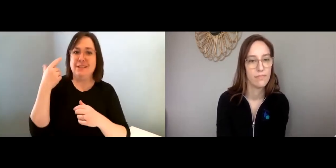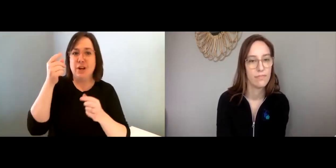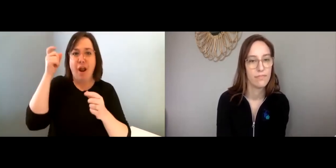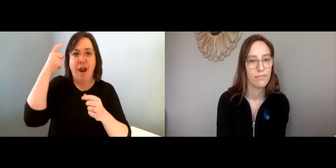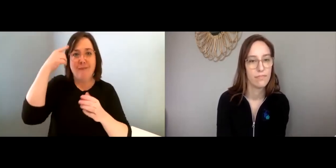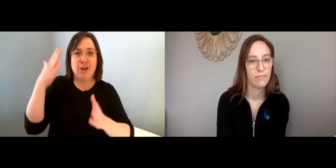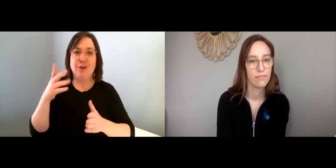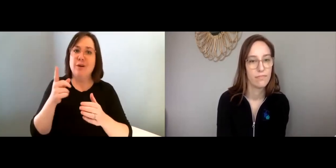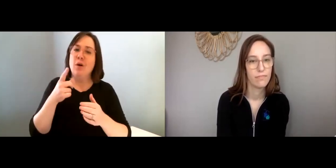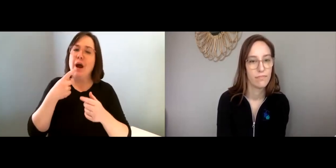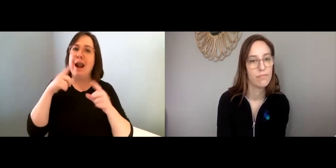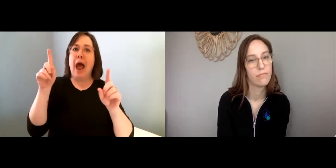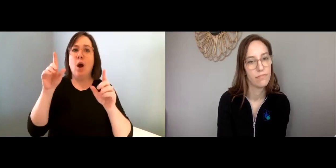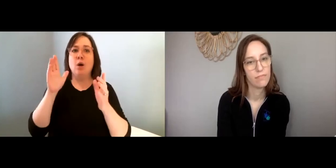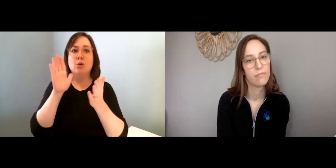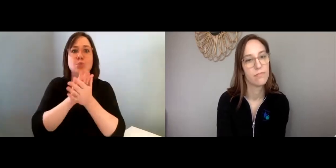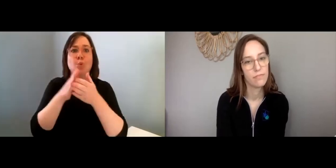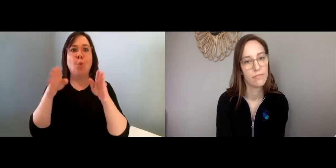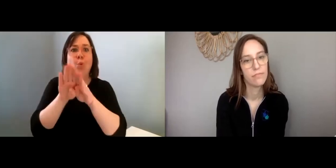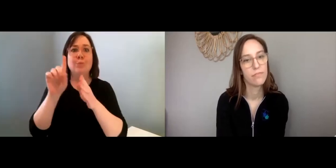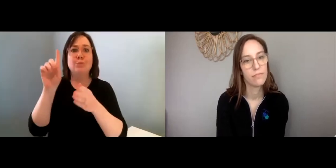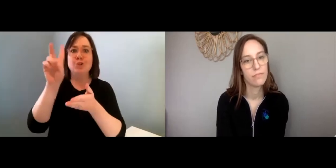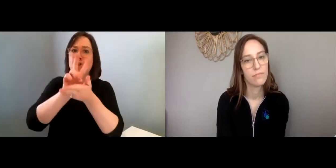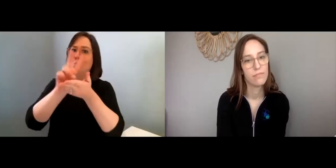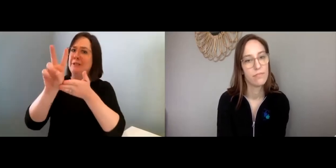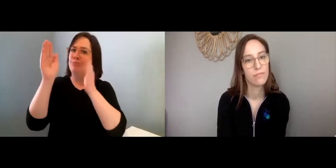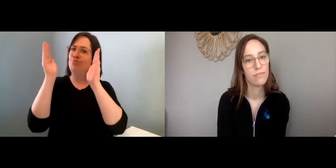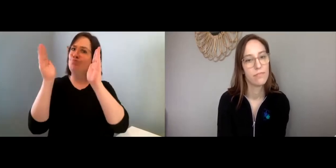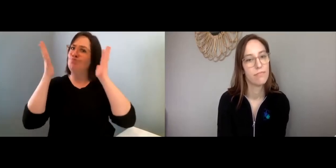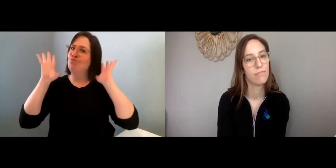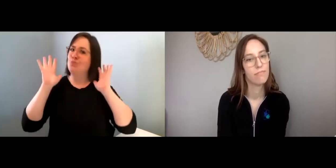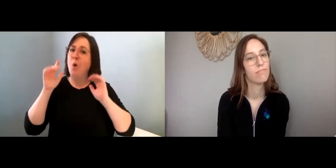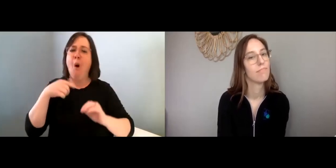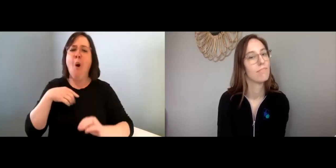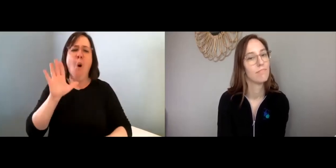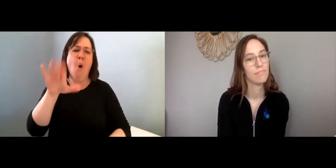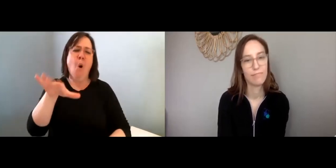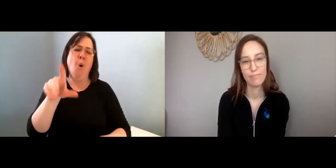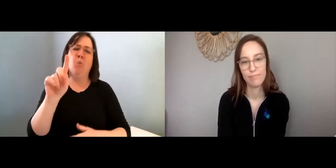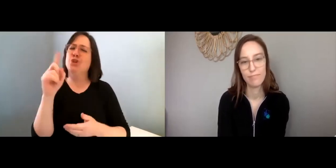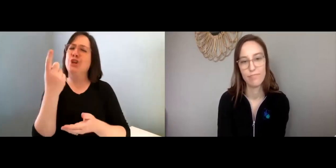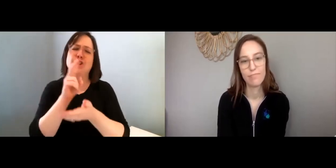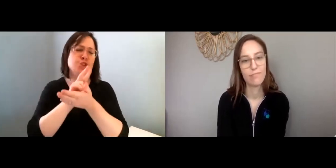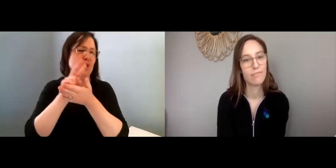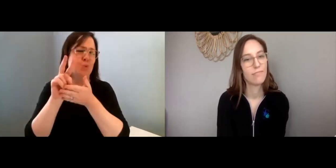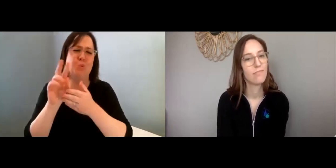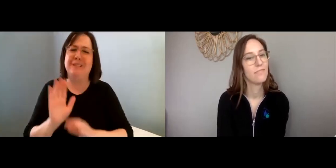Like, for example, when the governor announced recently that schools would be closed for two weeks,